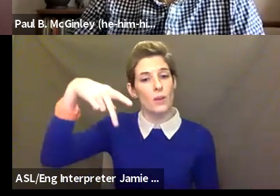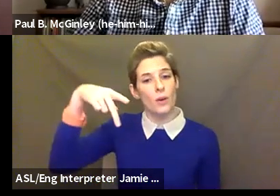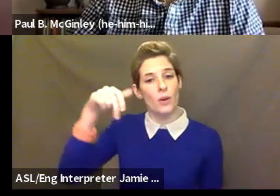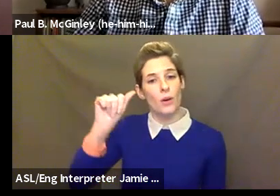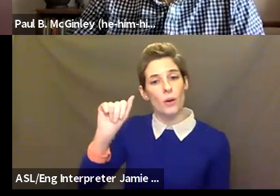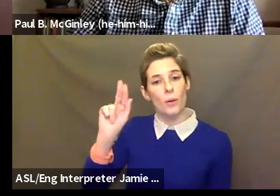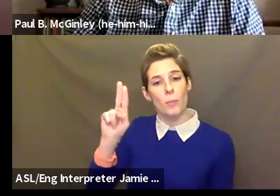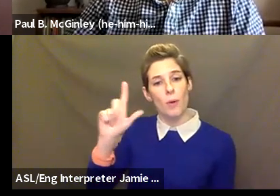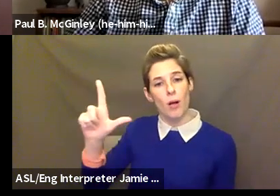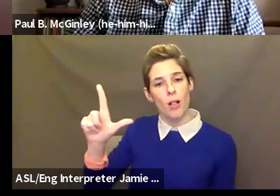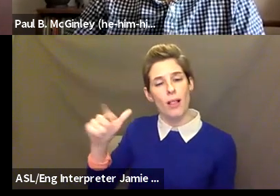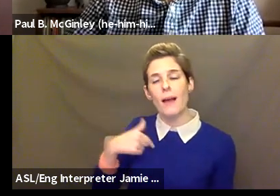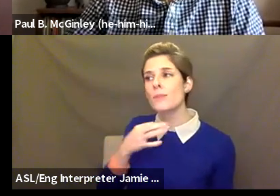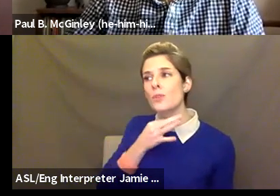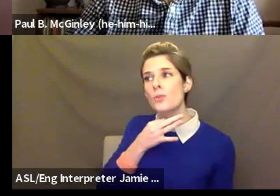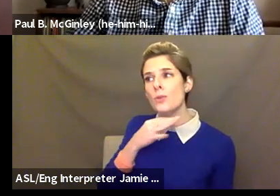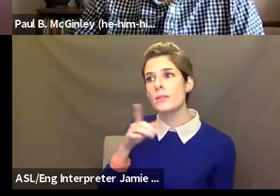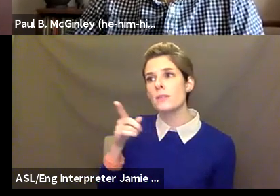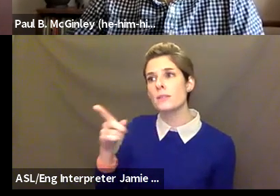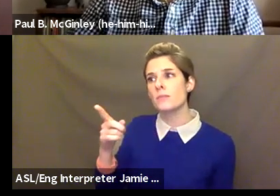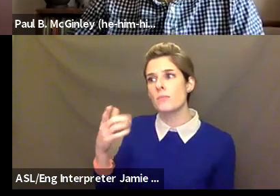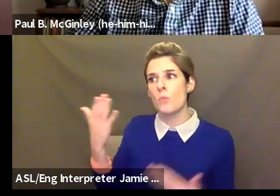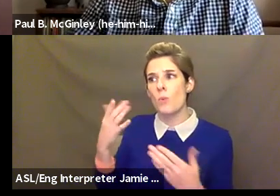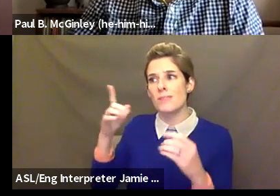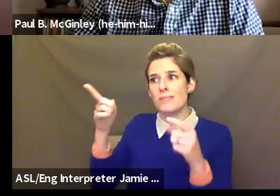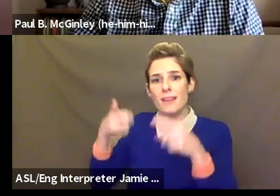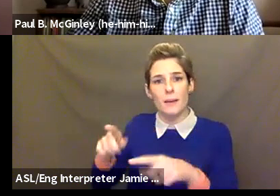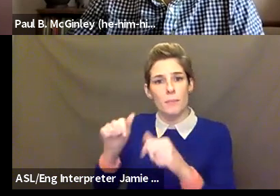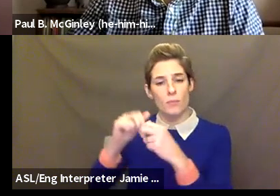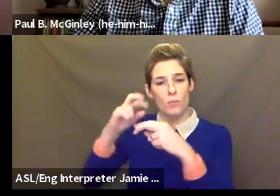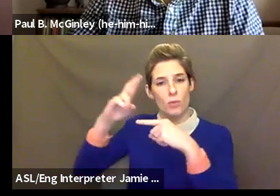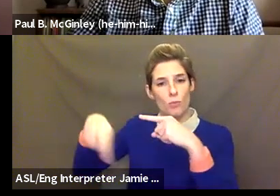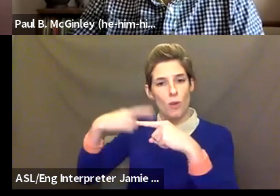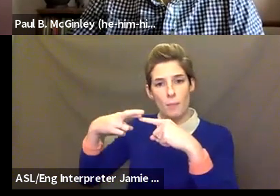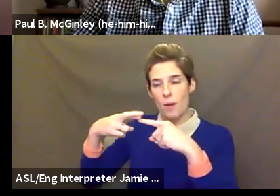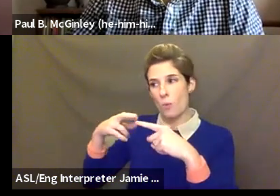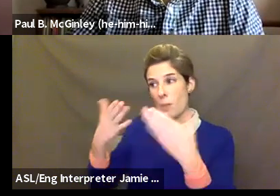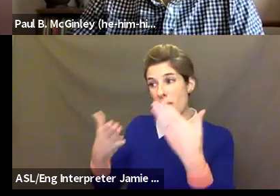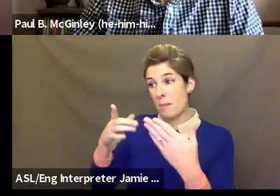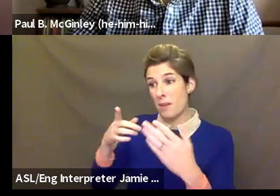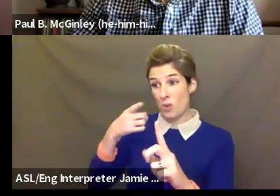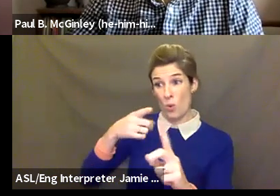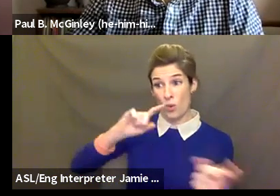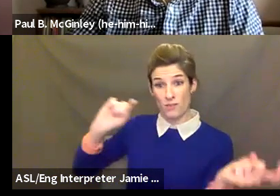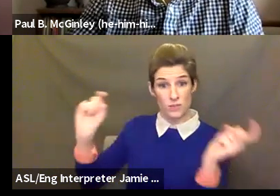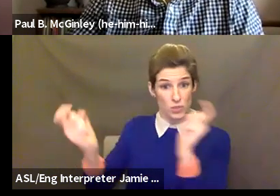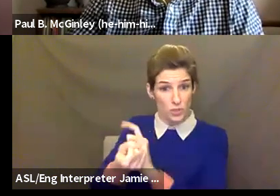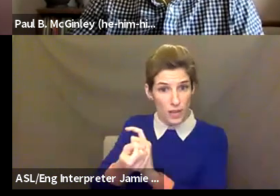there anything happening at Roundabout where you've shifted any of the goals? Like, when you had to move to virtual space did